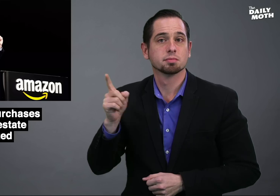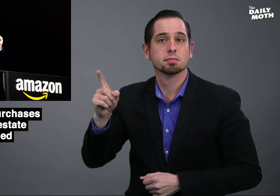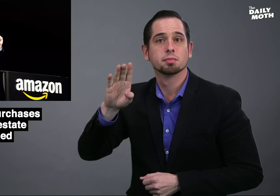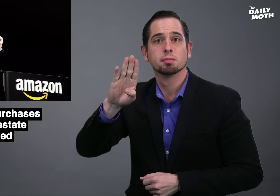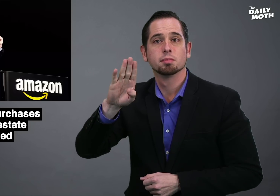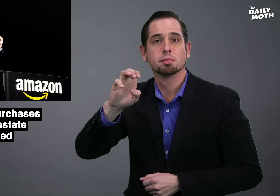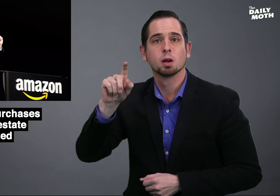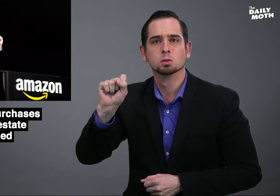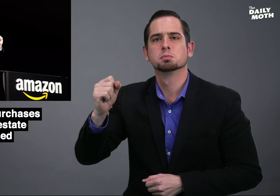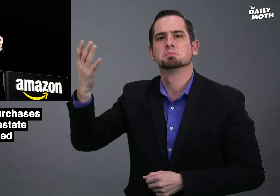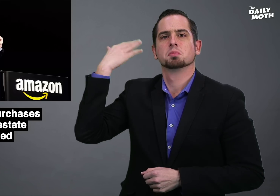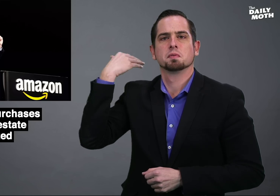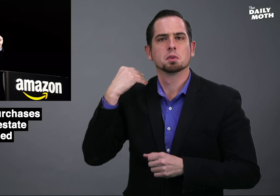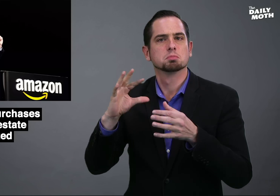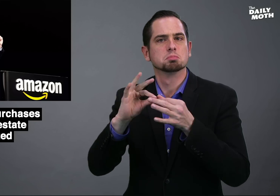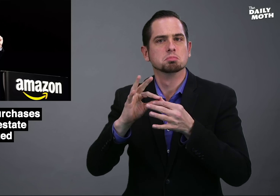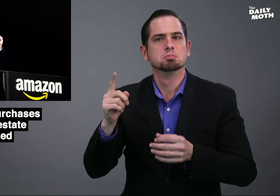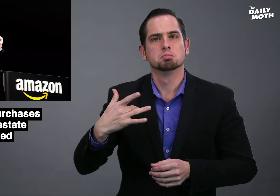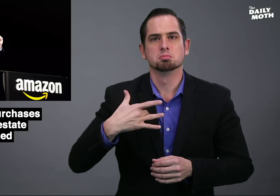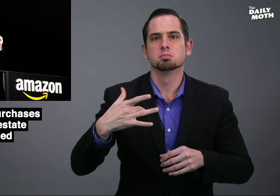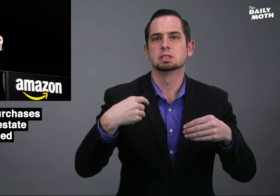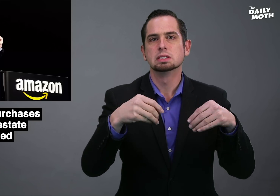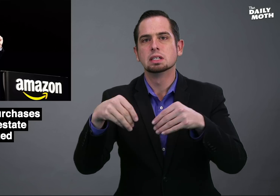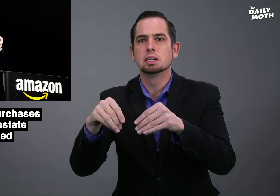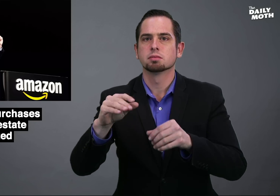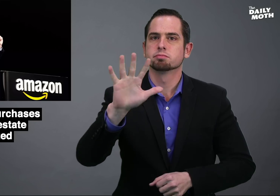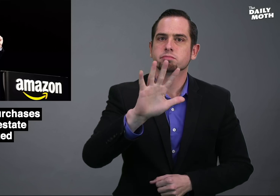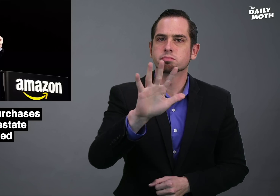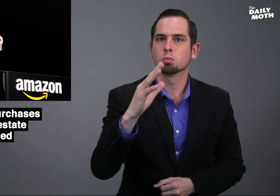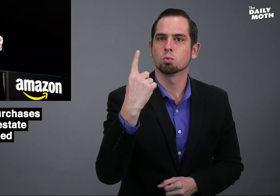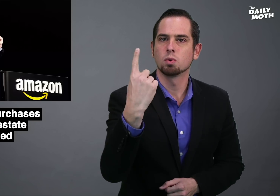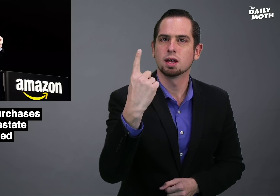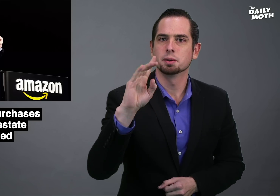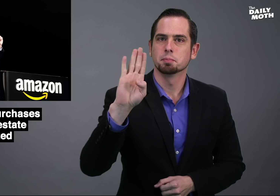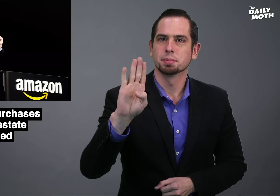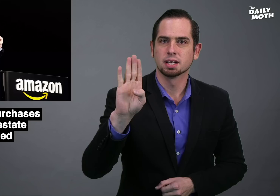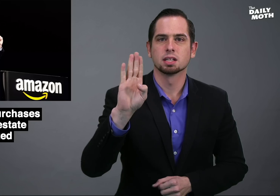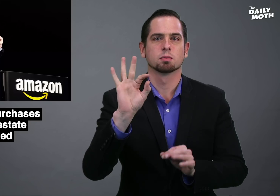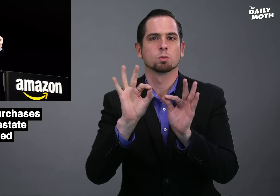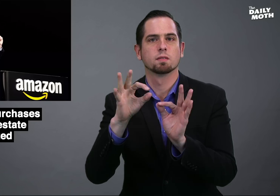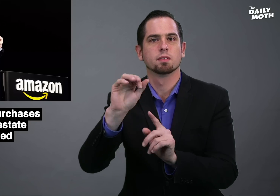Bezos said in the past that he sells about $1 billion of